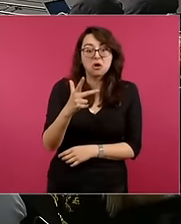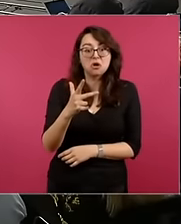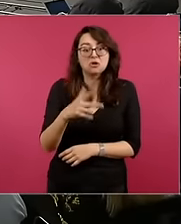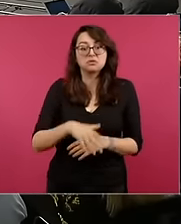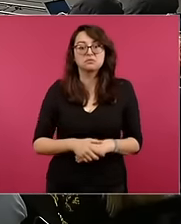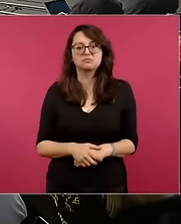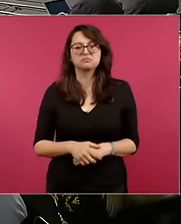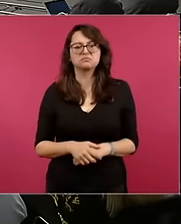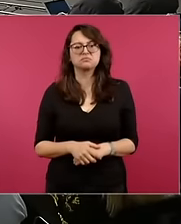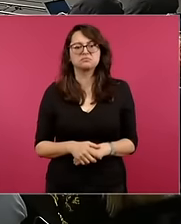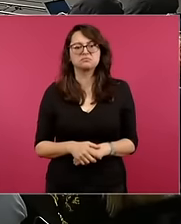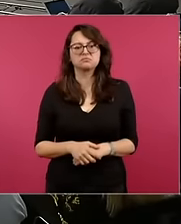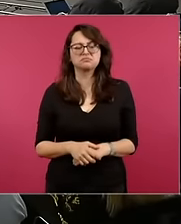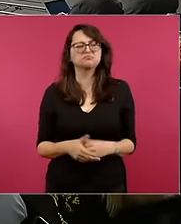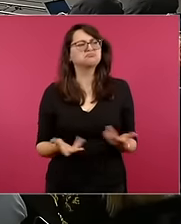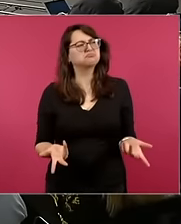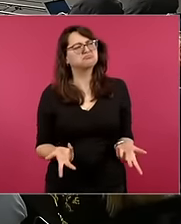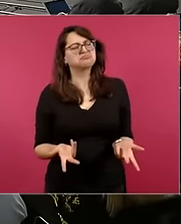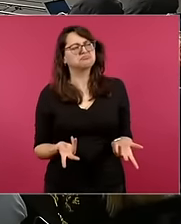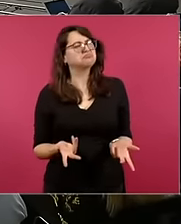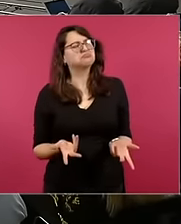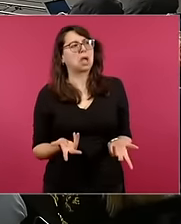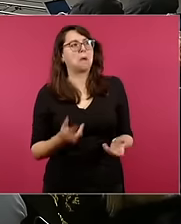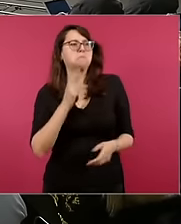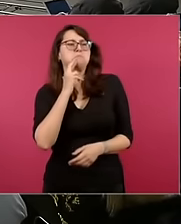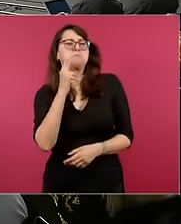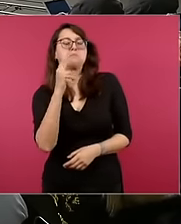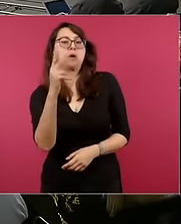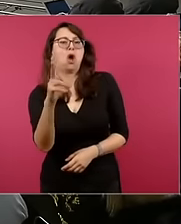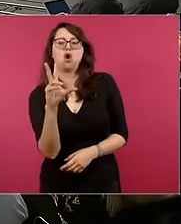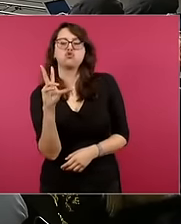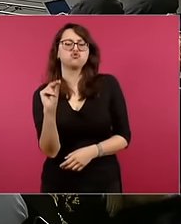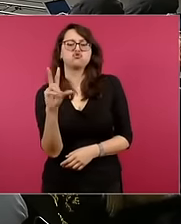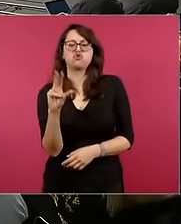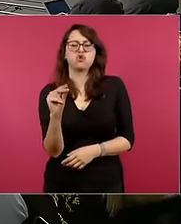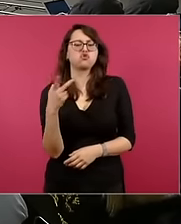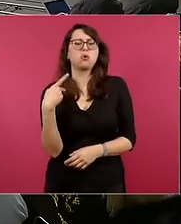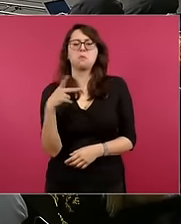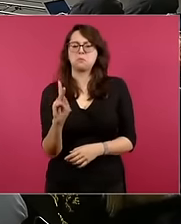was before, but it is not in decline like They would have acted if they had left the bread no Well but the bread never